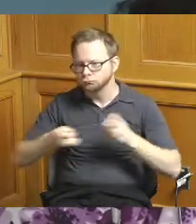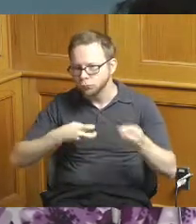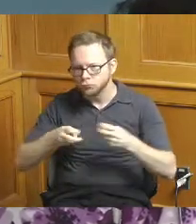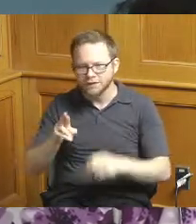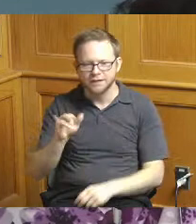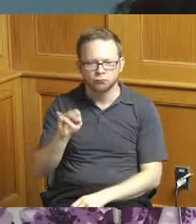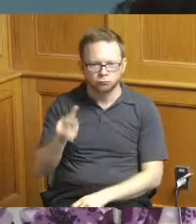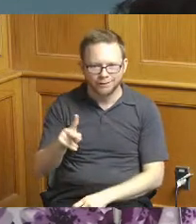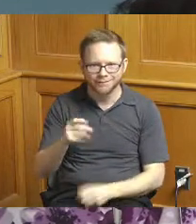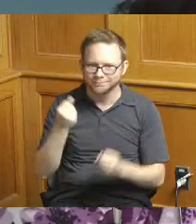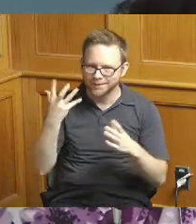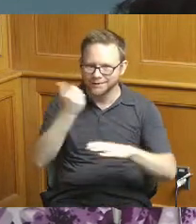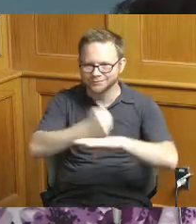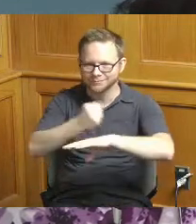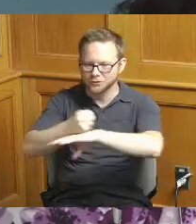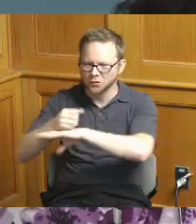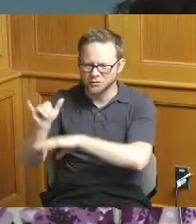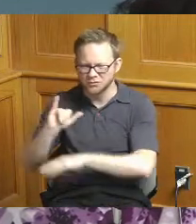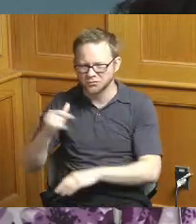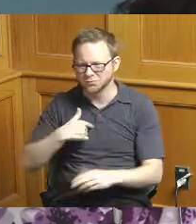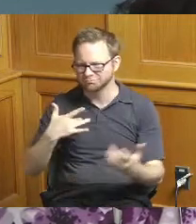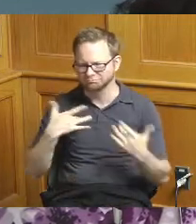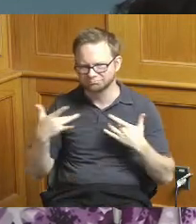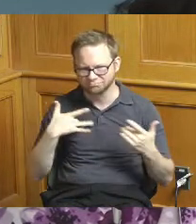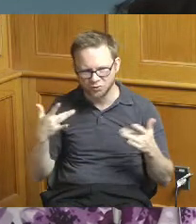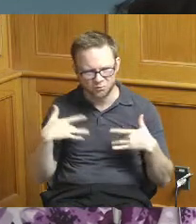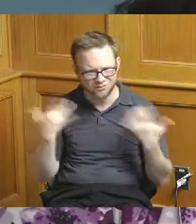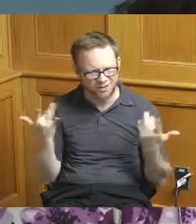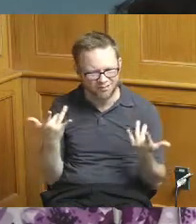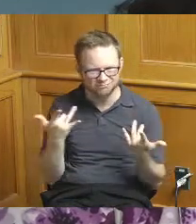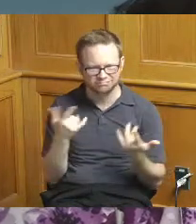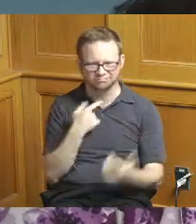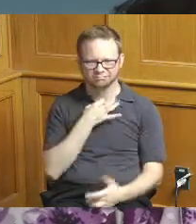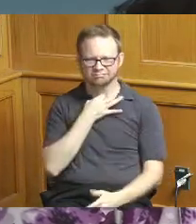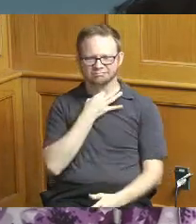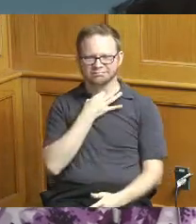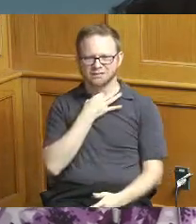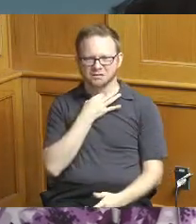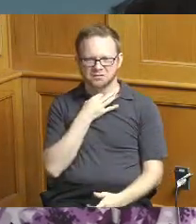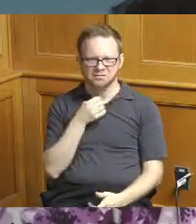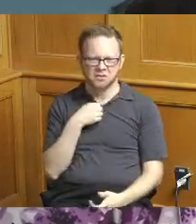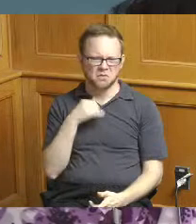I'm a little just concerned about what's going on with them so just the asterisks to get some